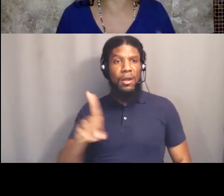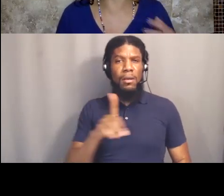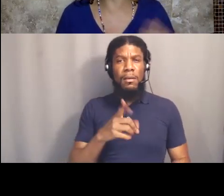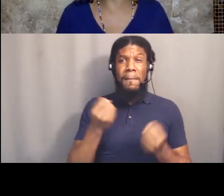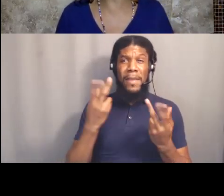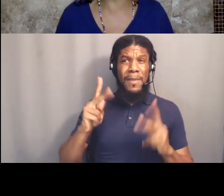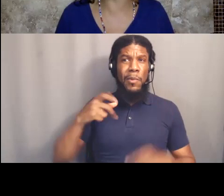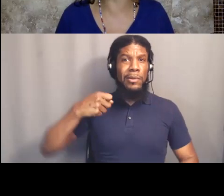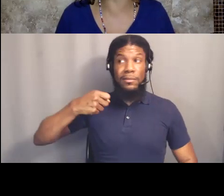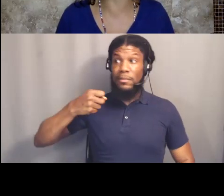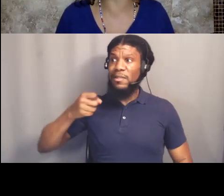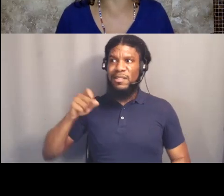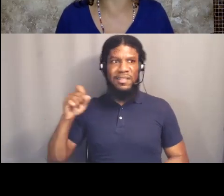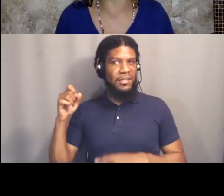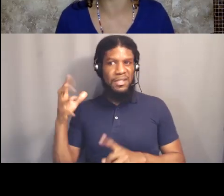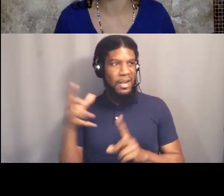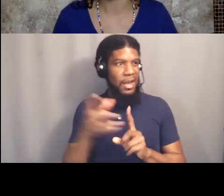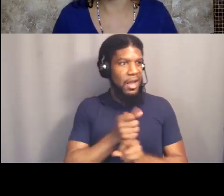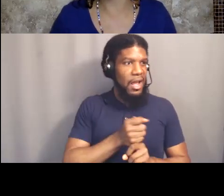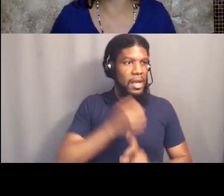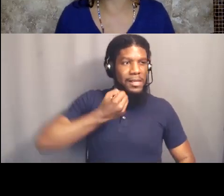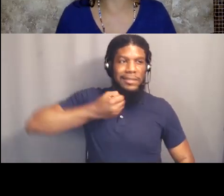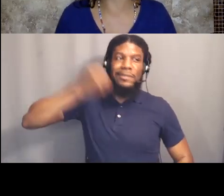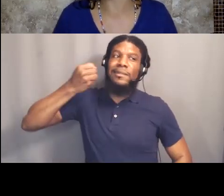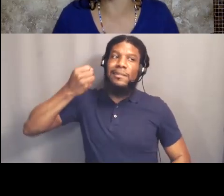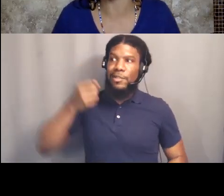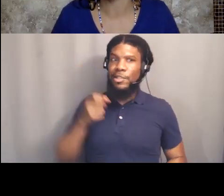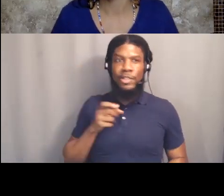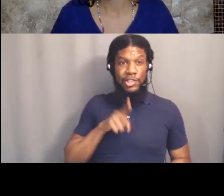but painstakingly documented every single lynching.